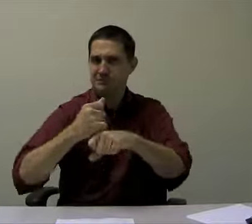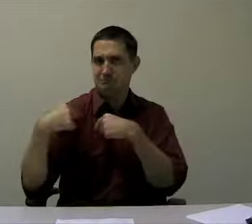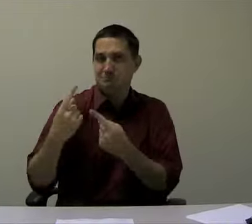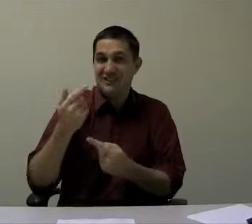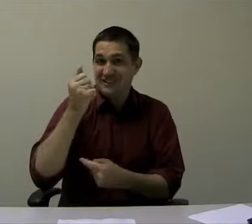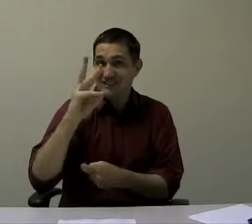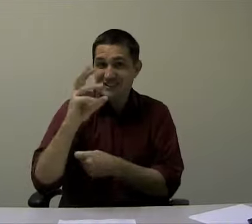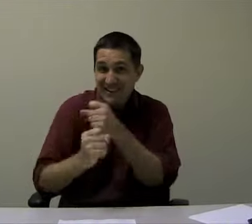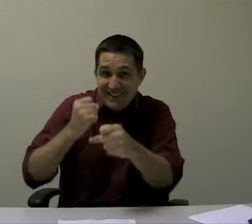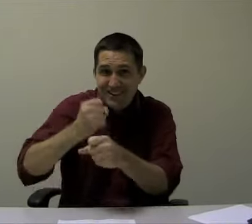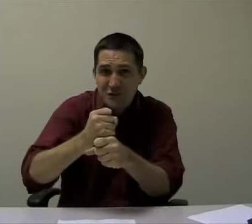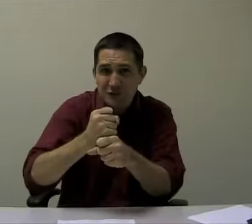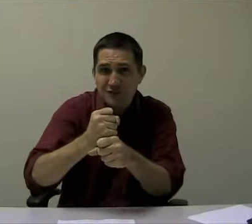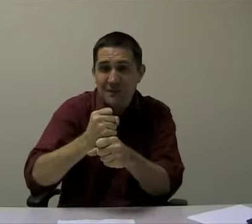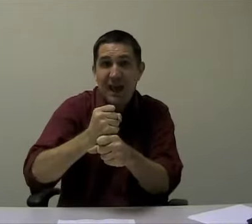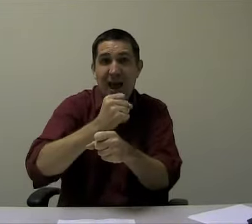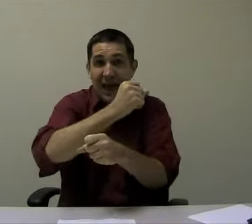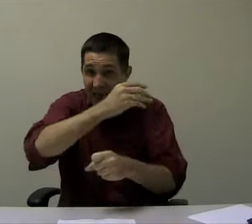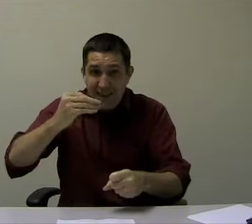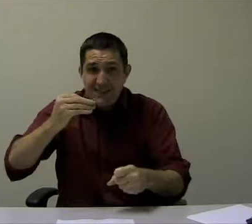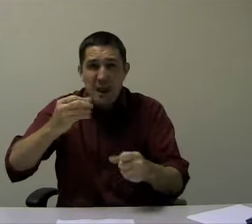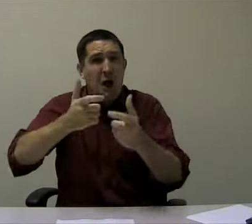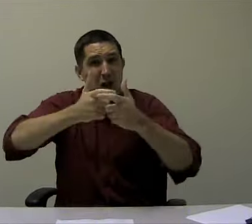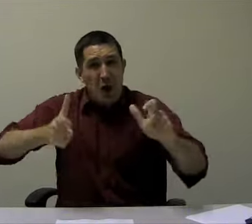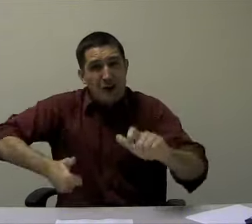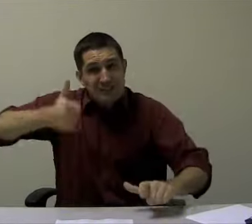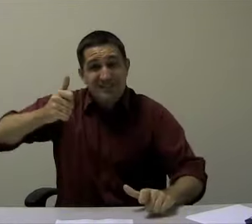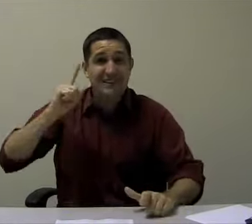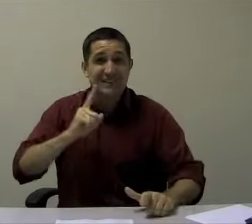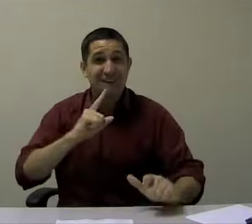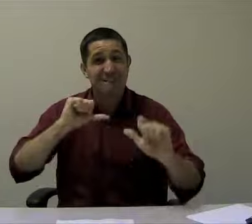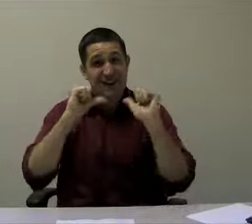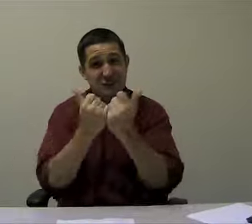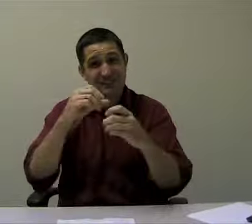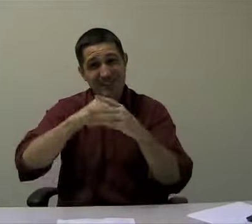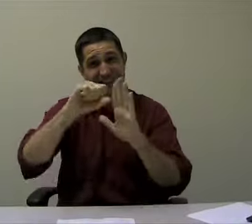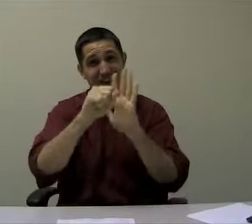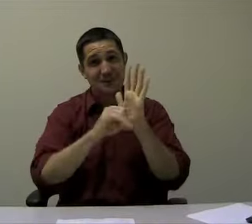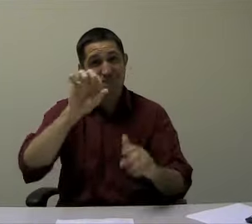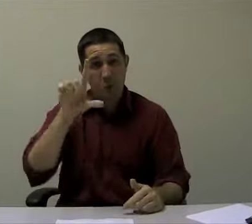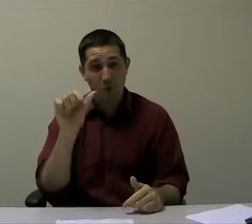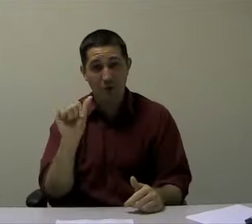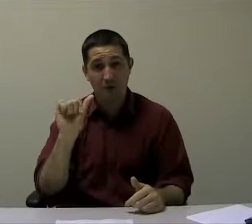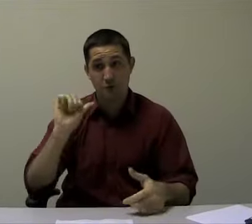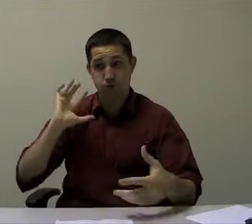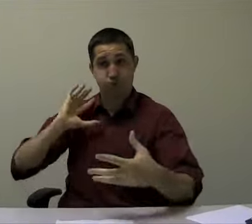We are 16 years old and the largest agency in the state of Florida serving the deaf and hard of hearing.